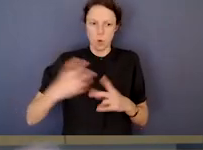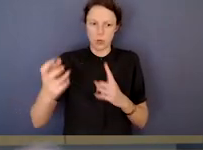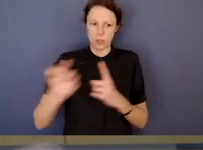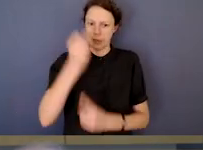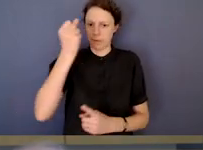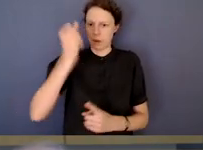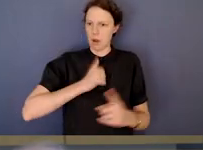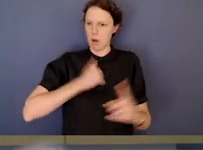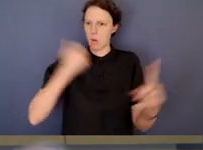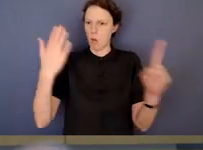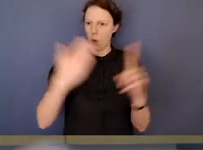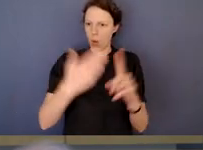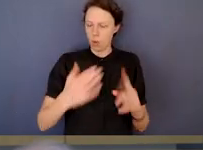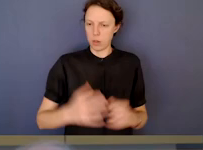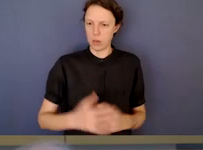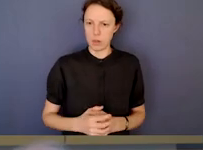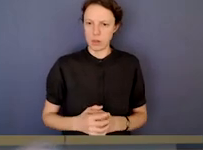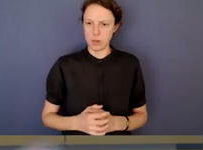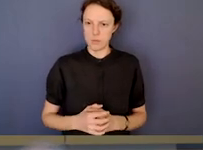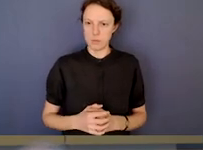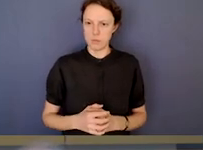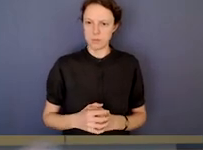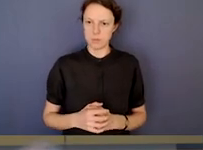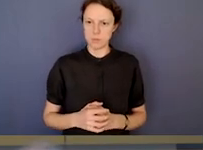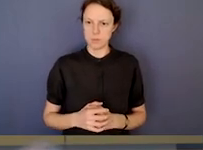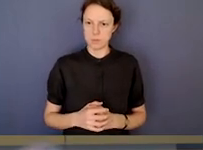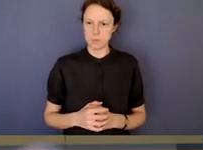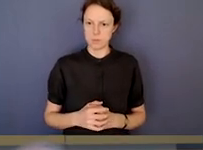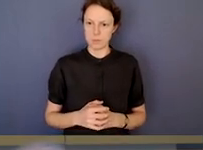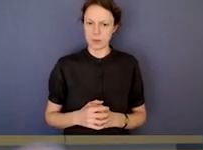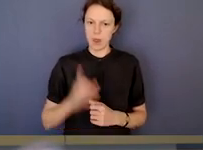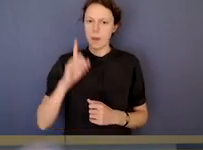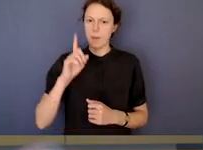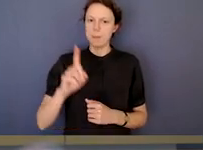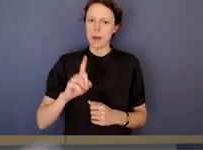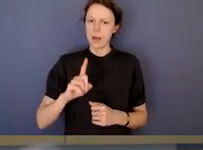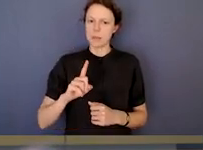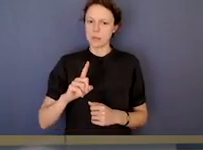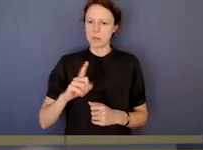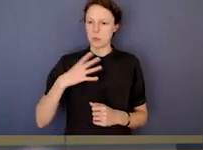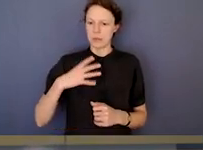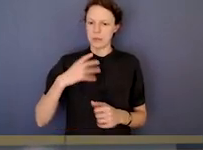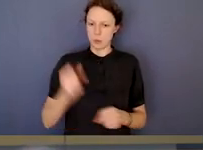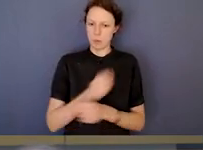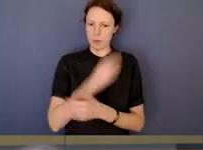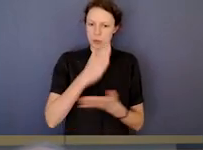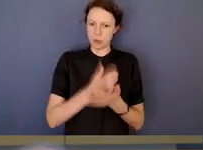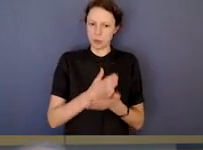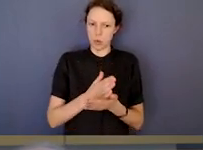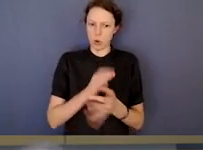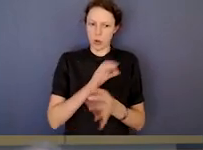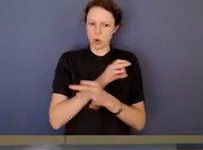Except where it's going to compromise further proceedings or jeopardise further